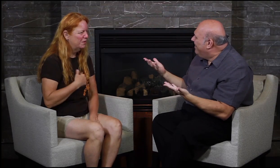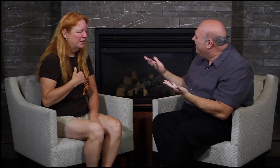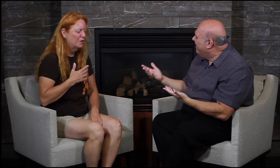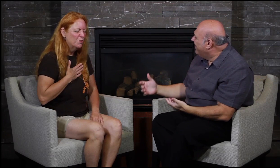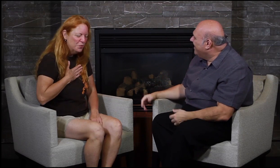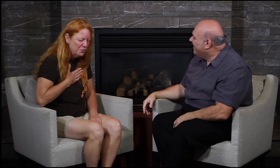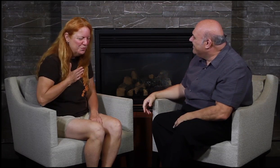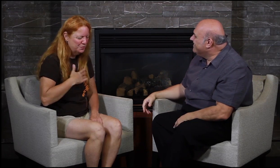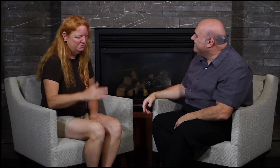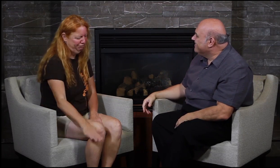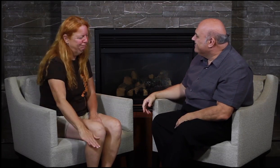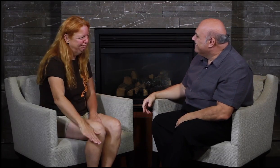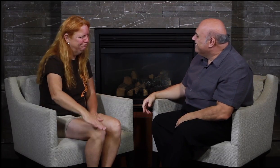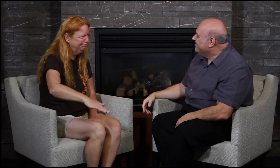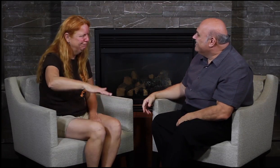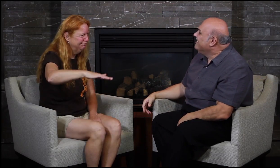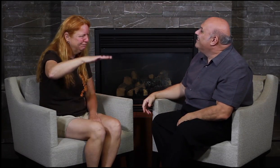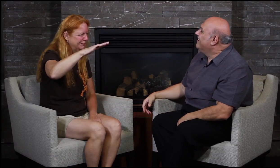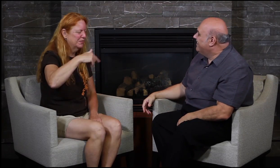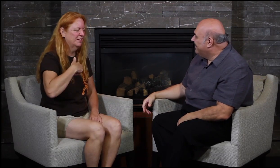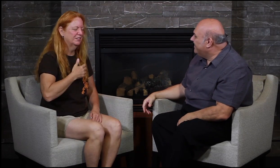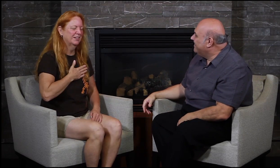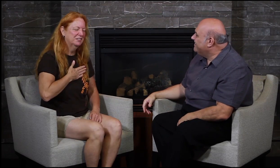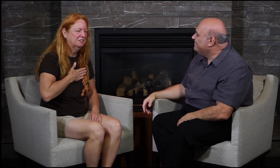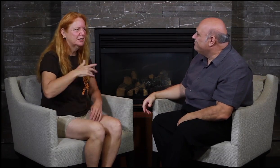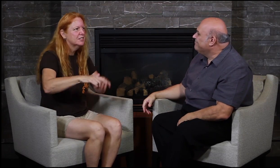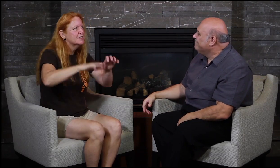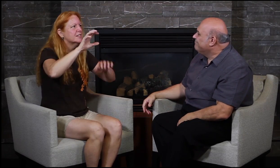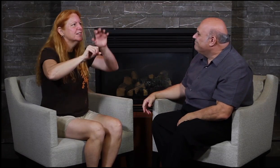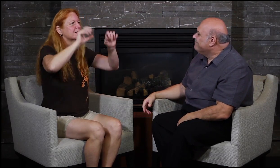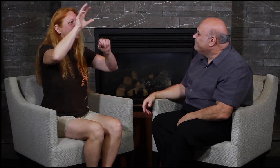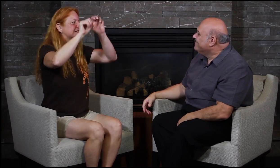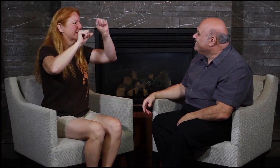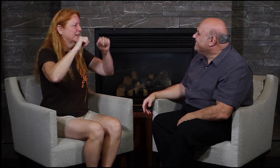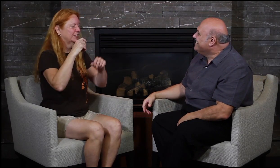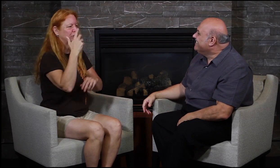Yes, I love to climb trees and fences.